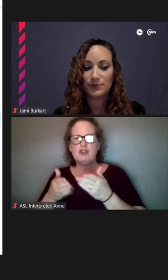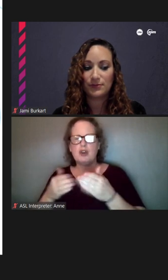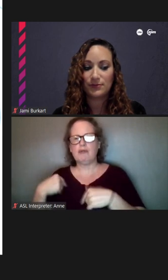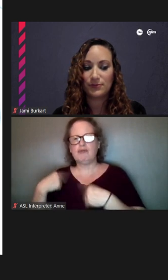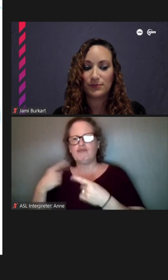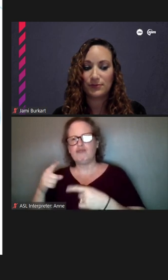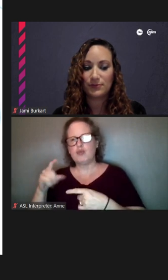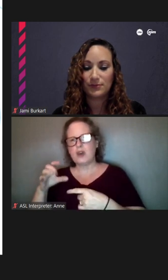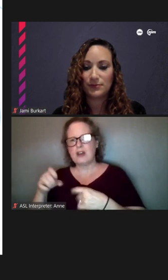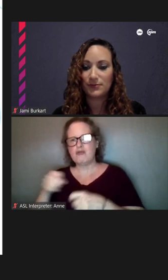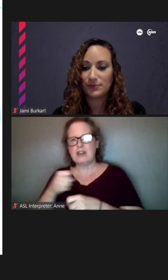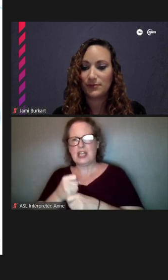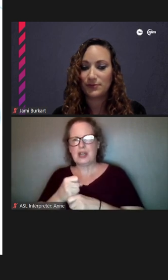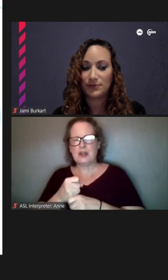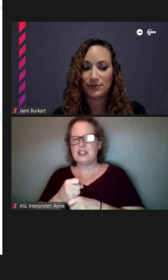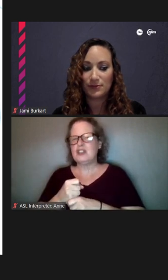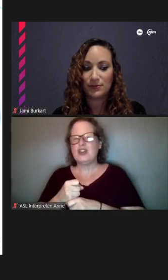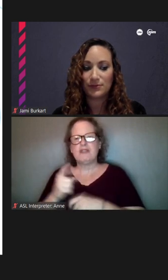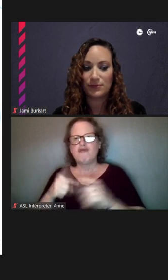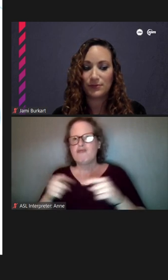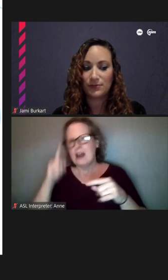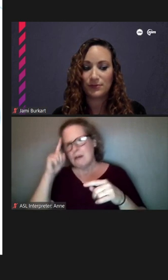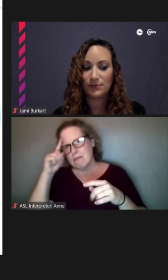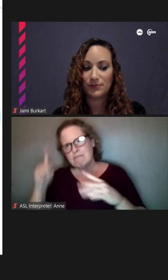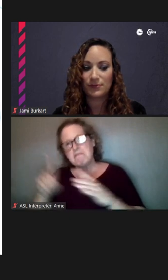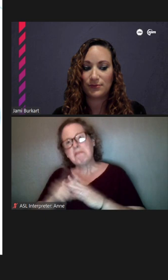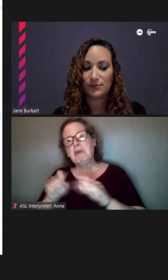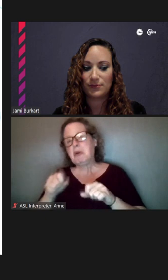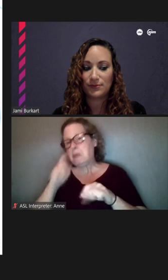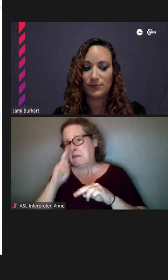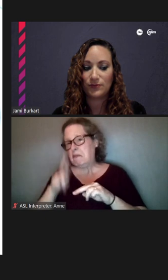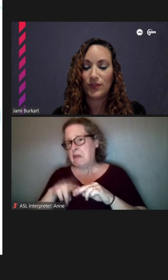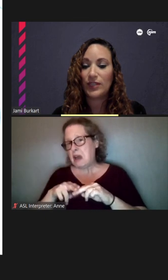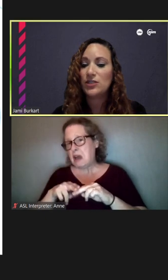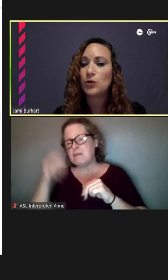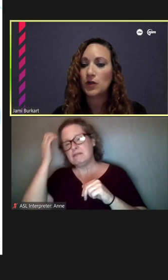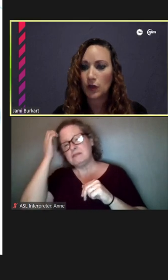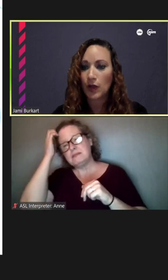So, that was just a random thought that I thought could also be fun. The historical